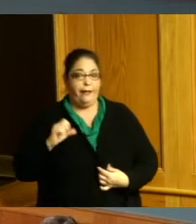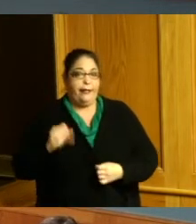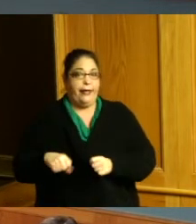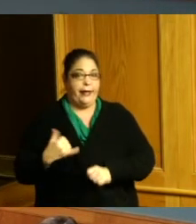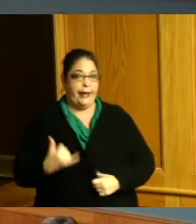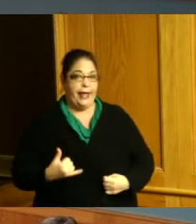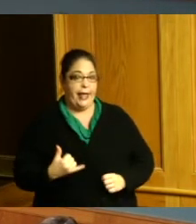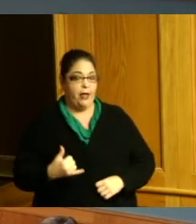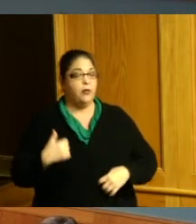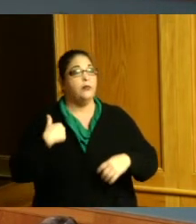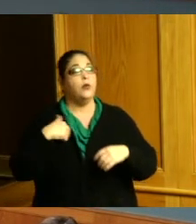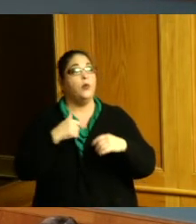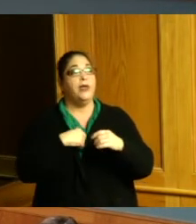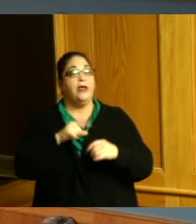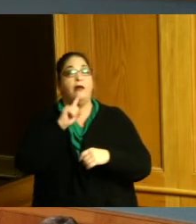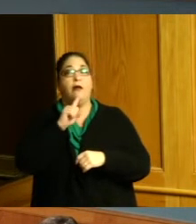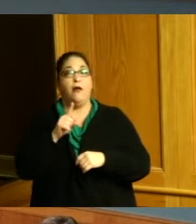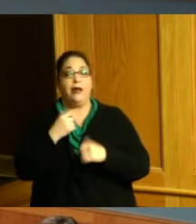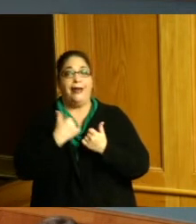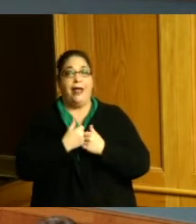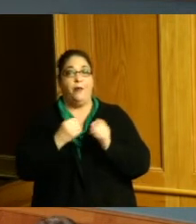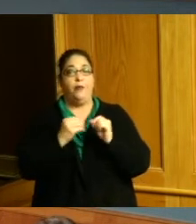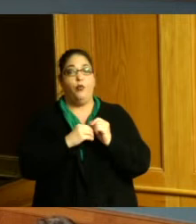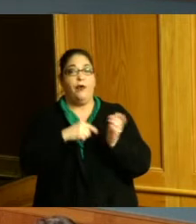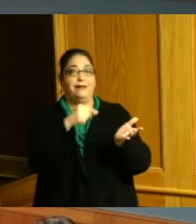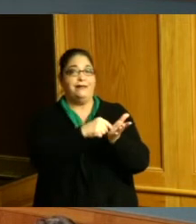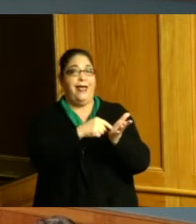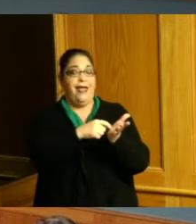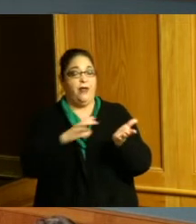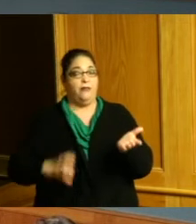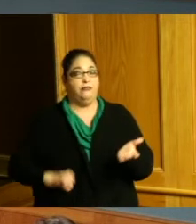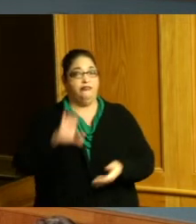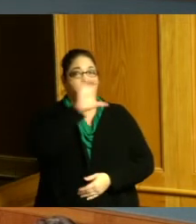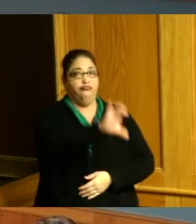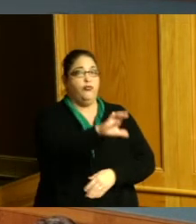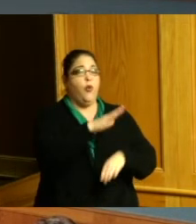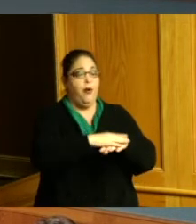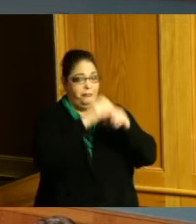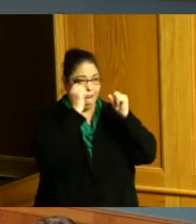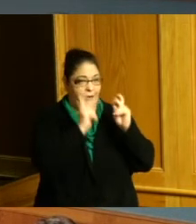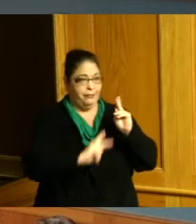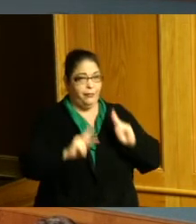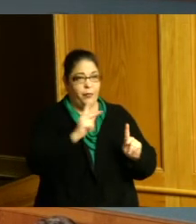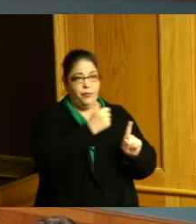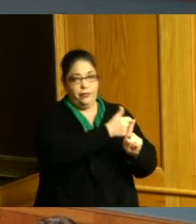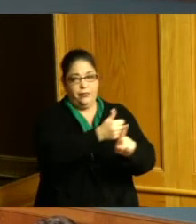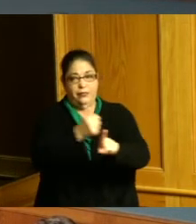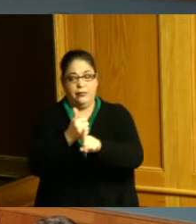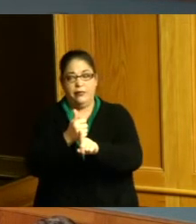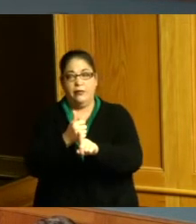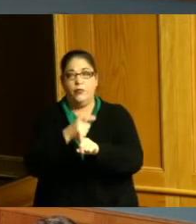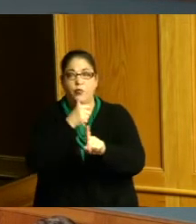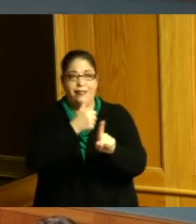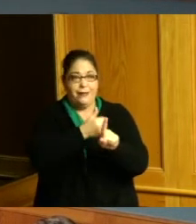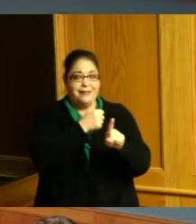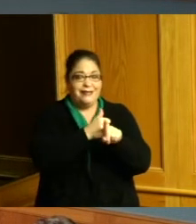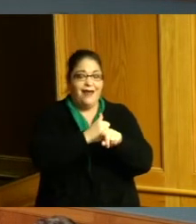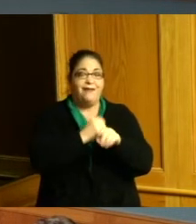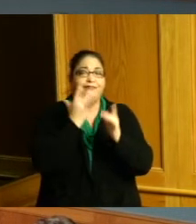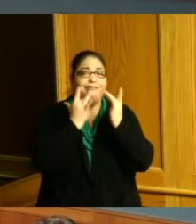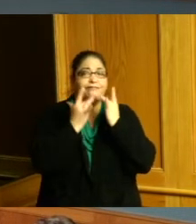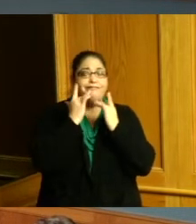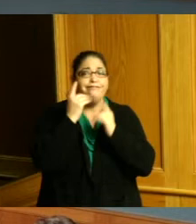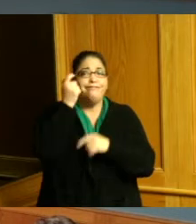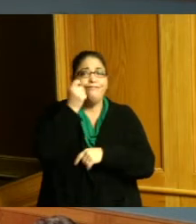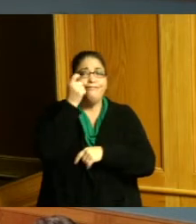we are putting more debt on a lot of people who are on fixed incomes who are on food stamps